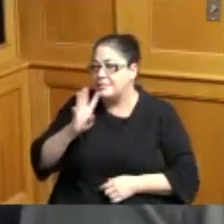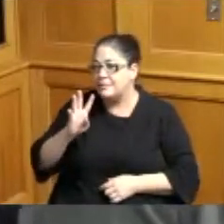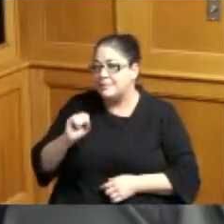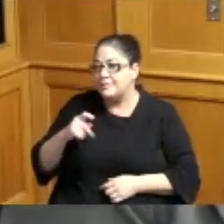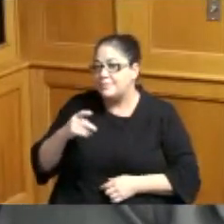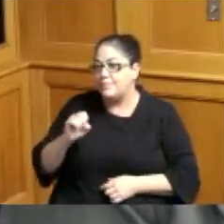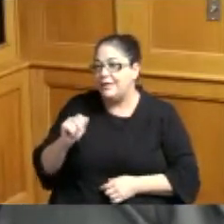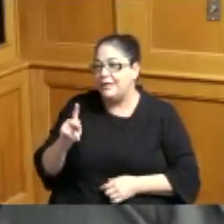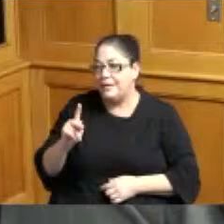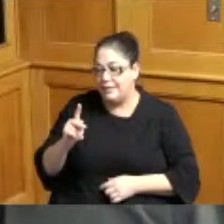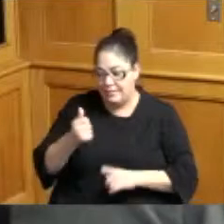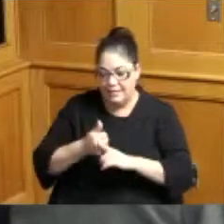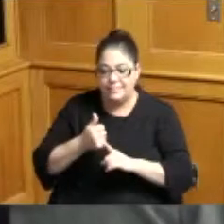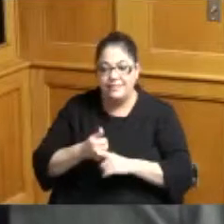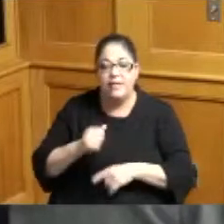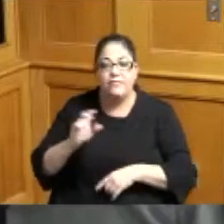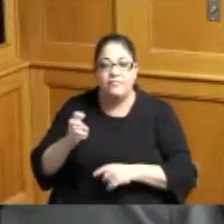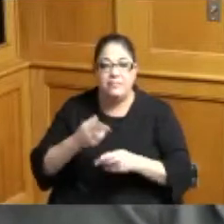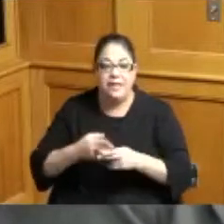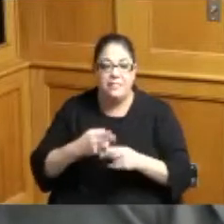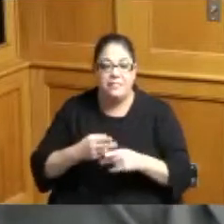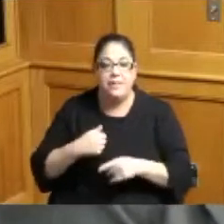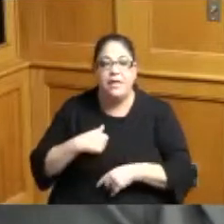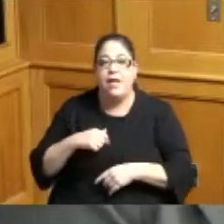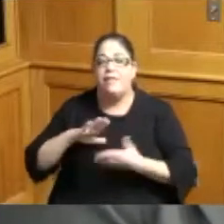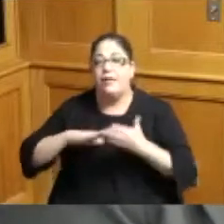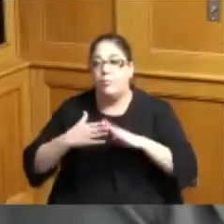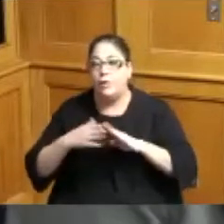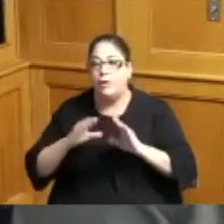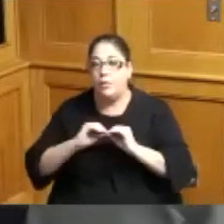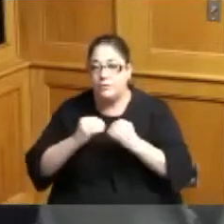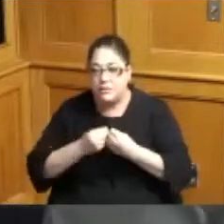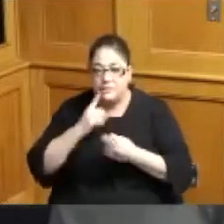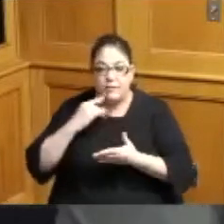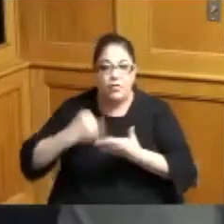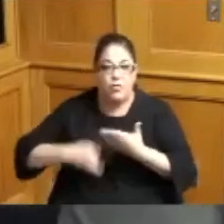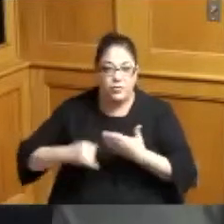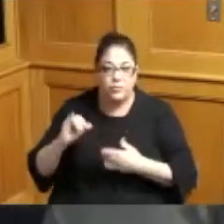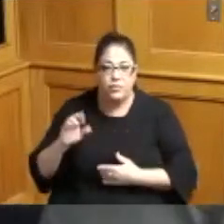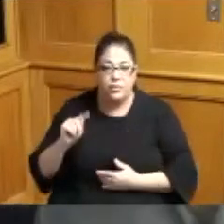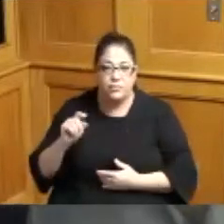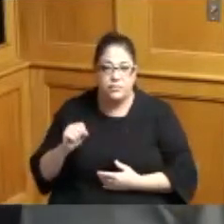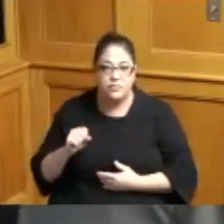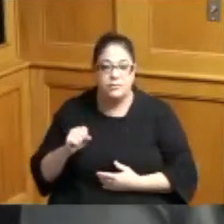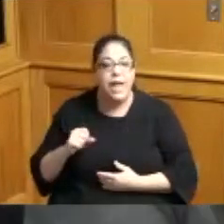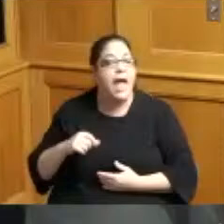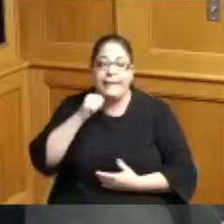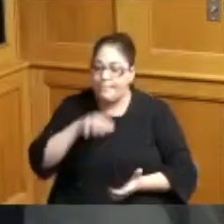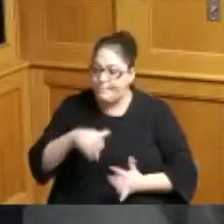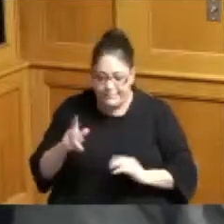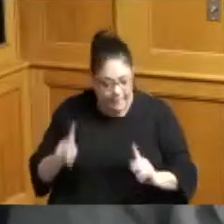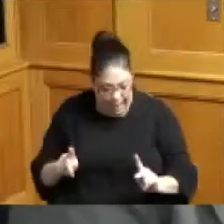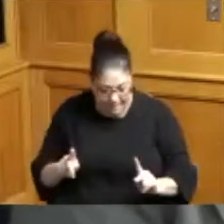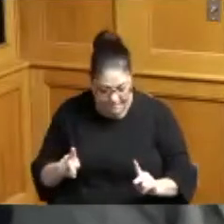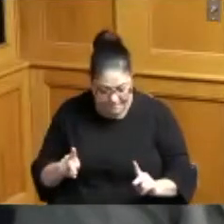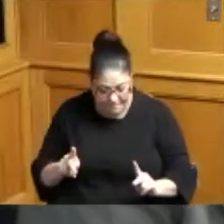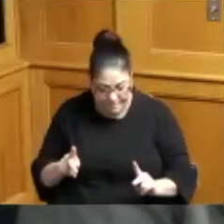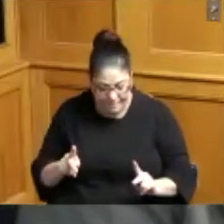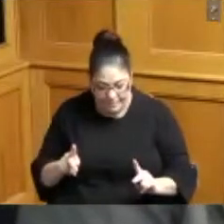district Community organization and I didn't mess it up I put a little paint where they told